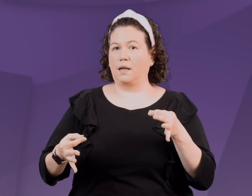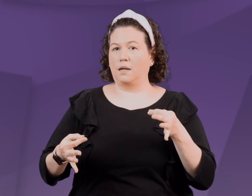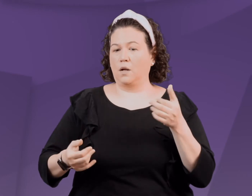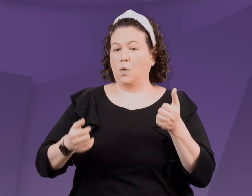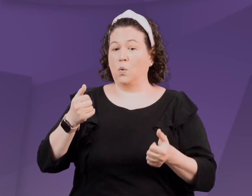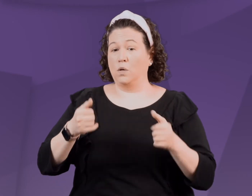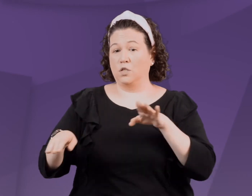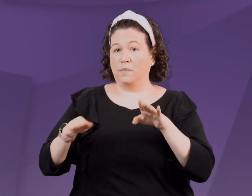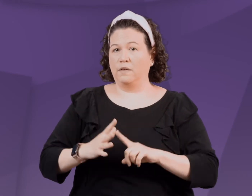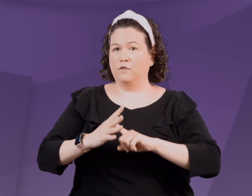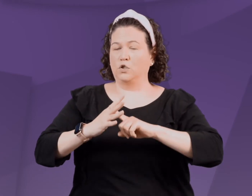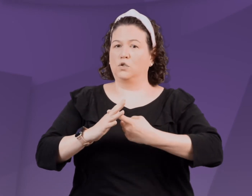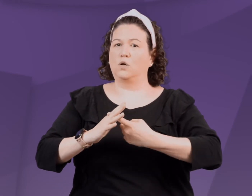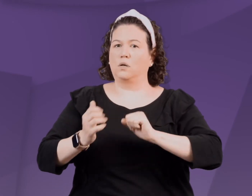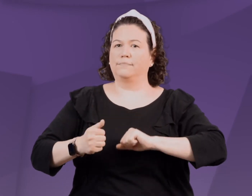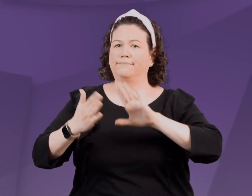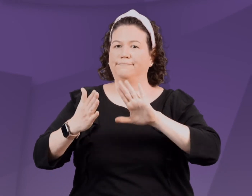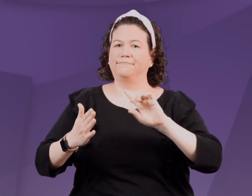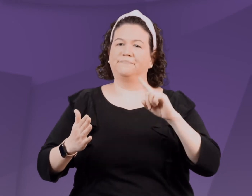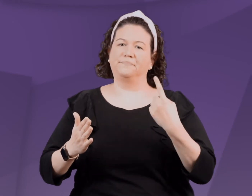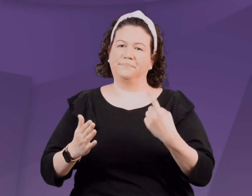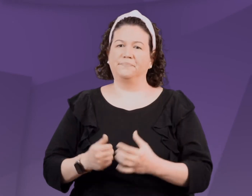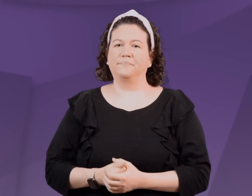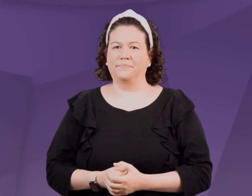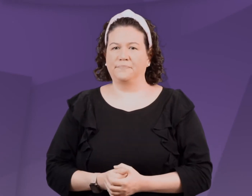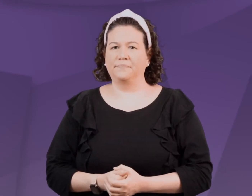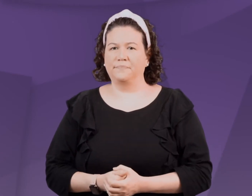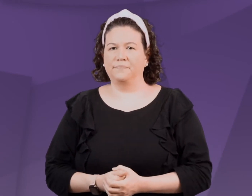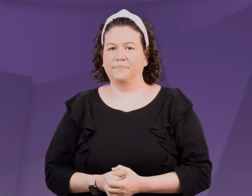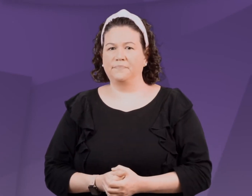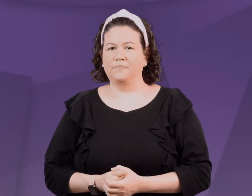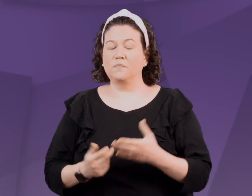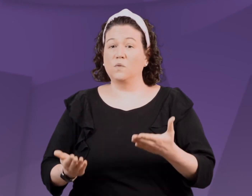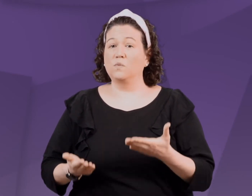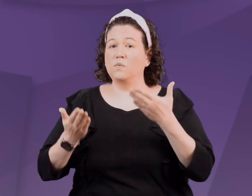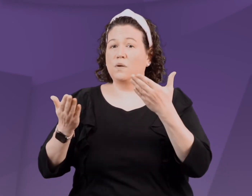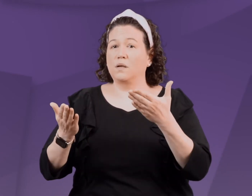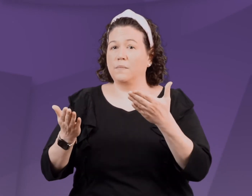This exercise will help parents decide which behaviors they want to address first.